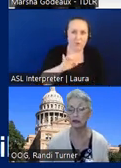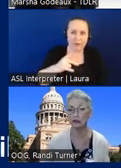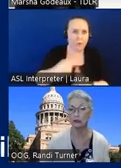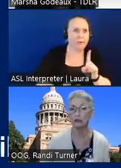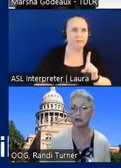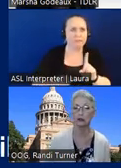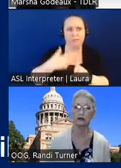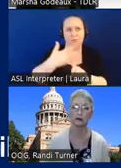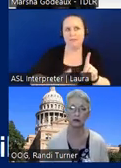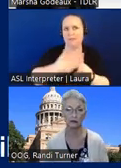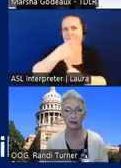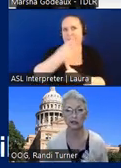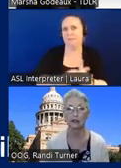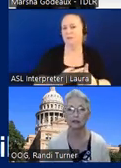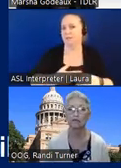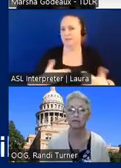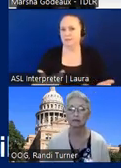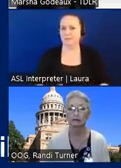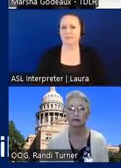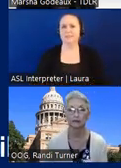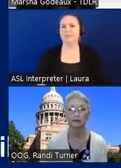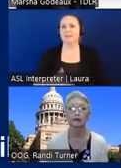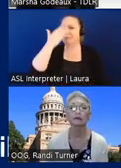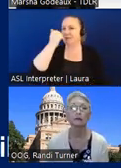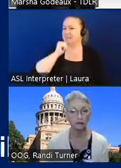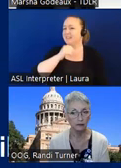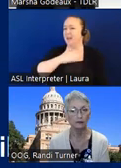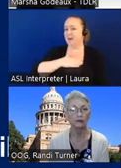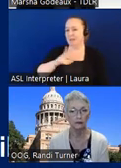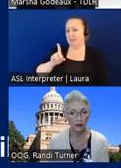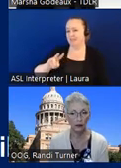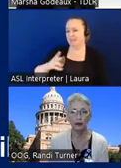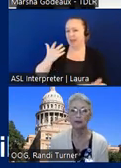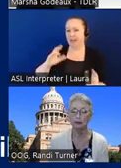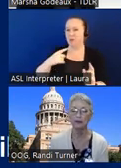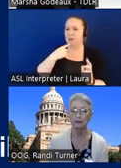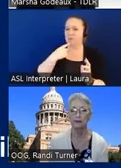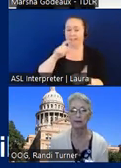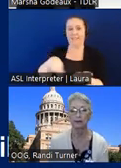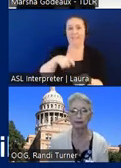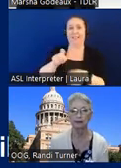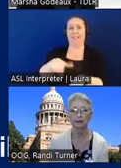it six months or because it's not my division i don't want to go and say exactly how long um